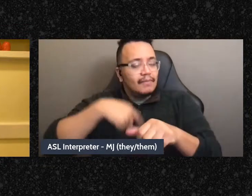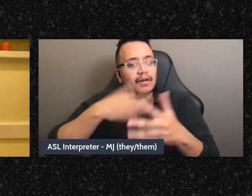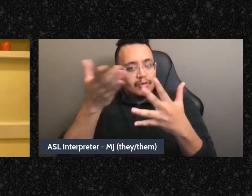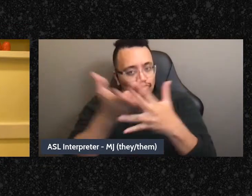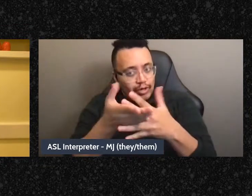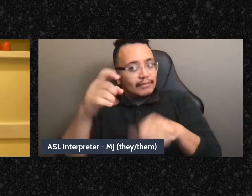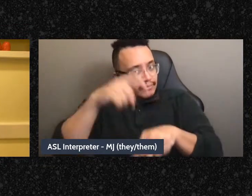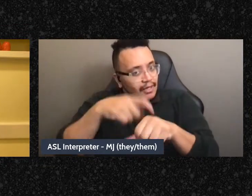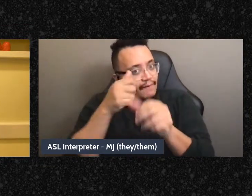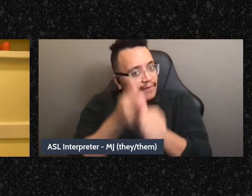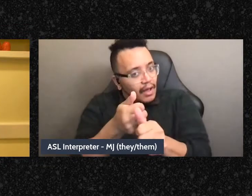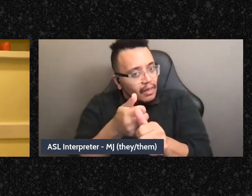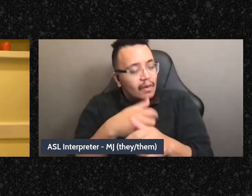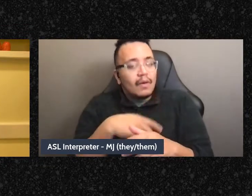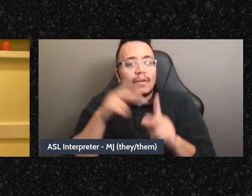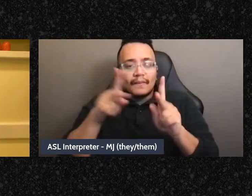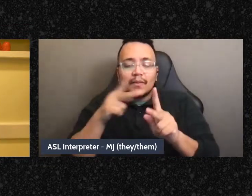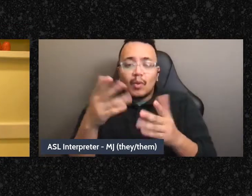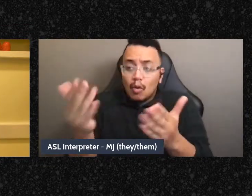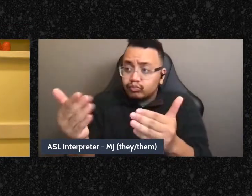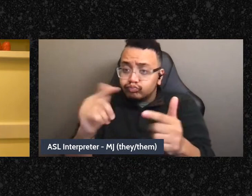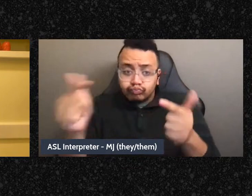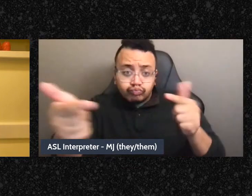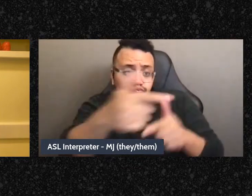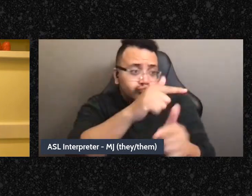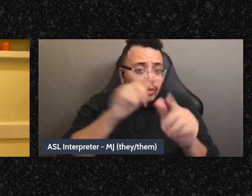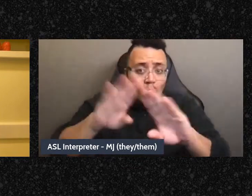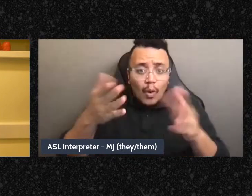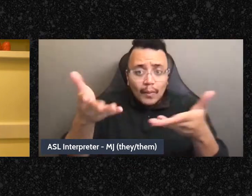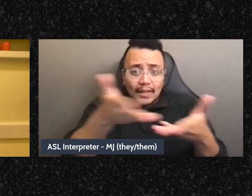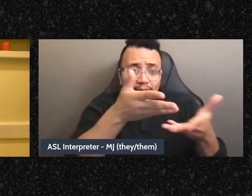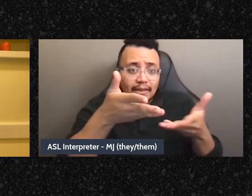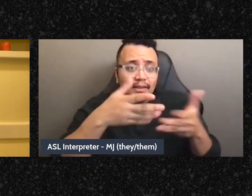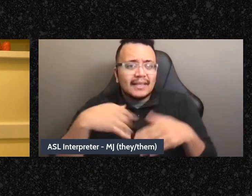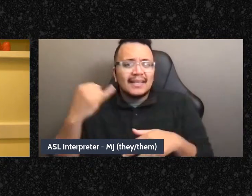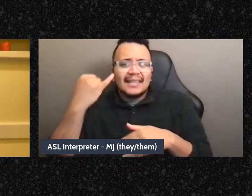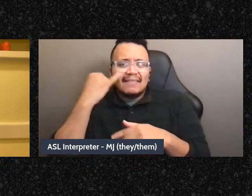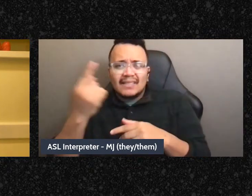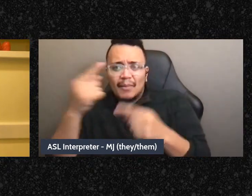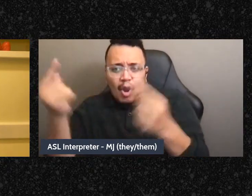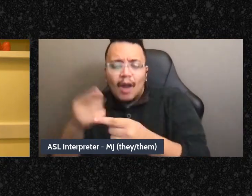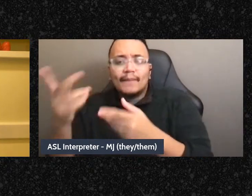I participate people are gonna address it when someone says something harmful” Like, all of those